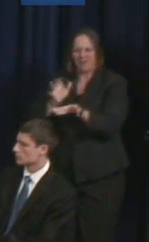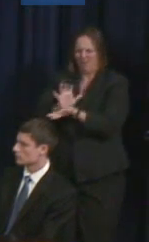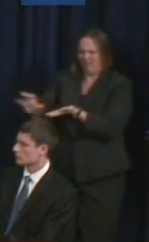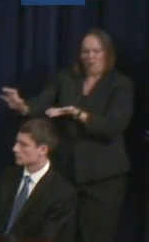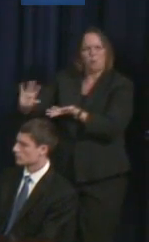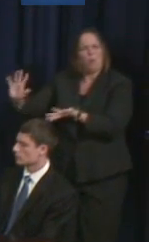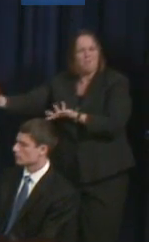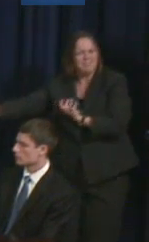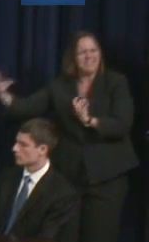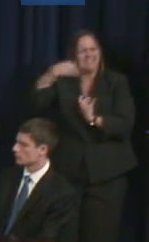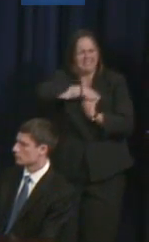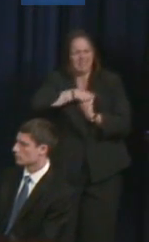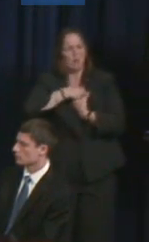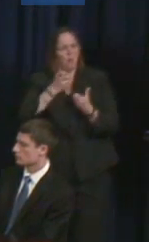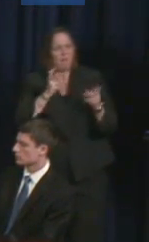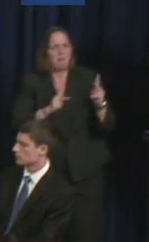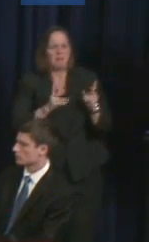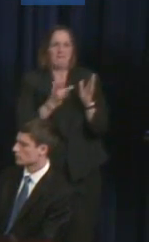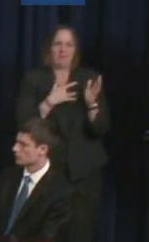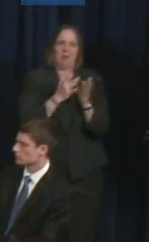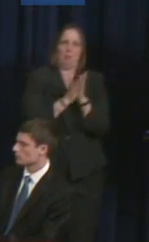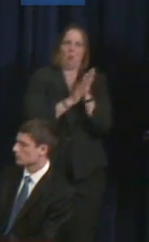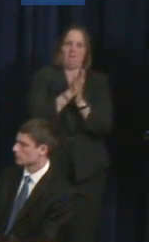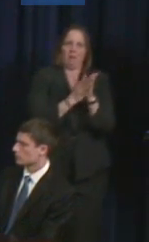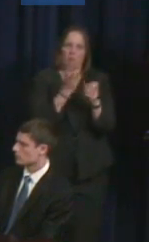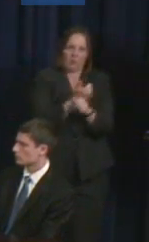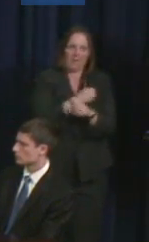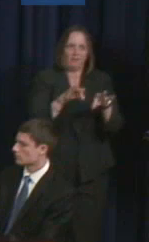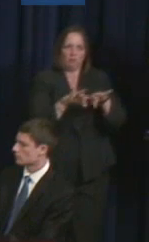get their degree and move forward and get jobs and